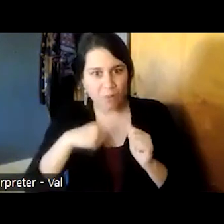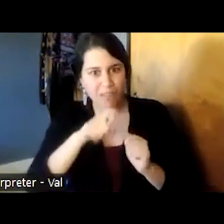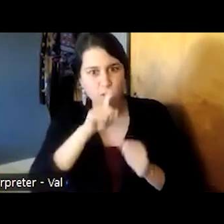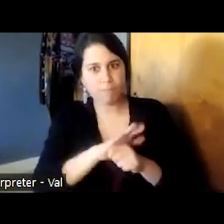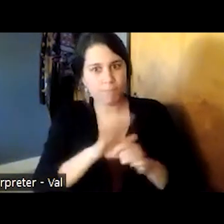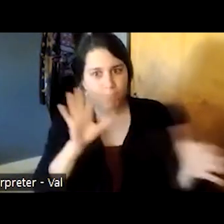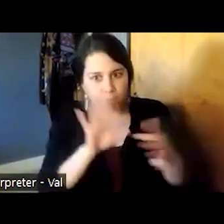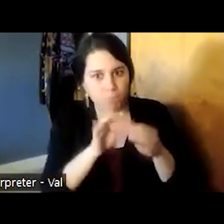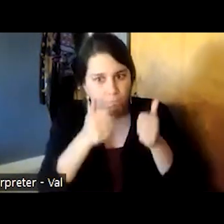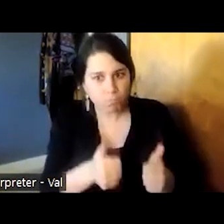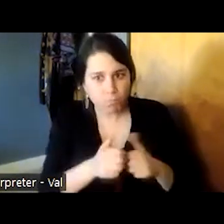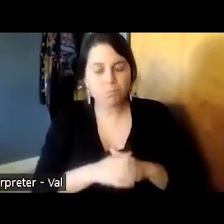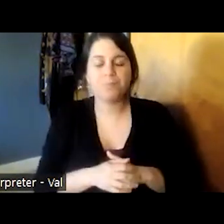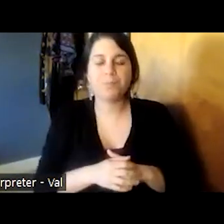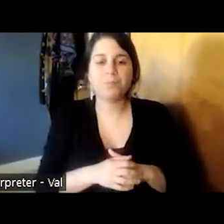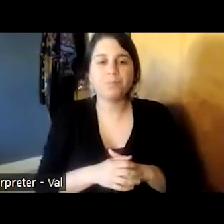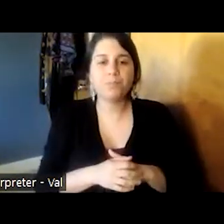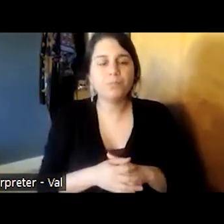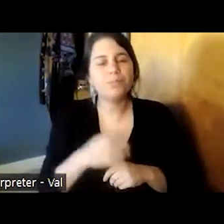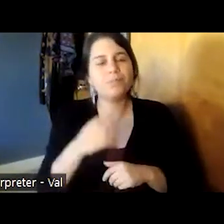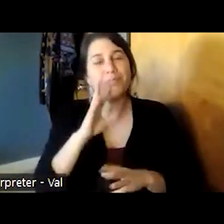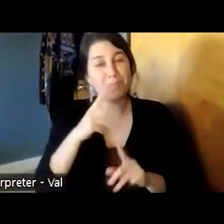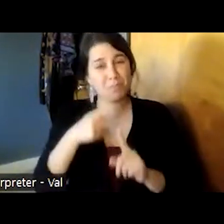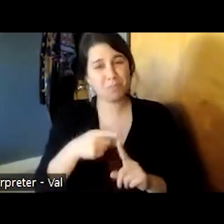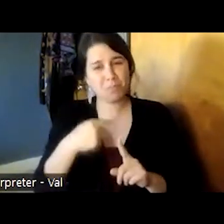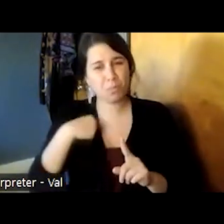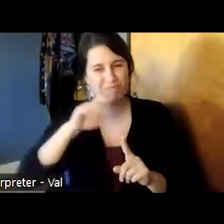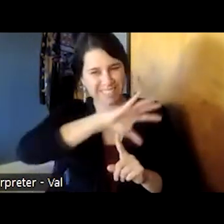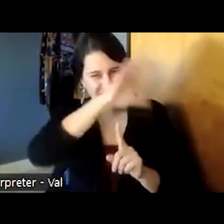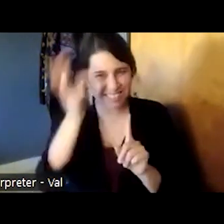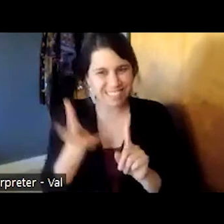we try to look at the whole part of the person and meet them where they're at